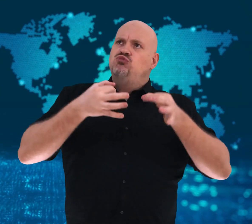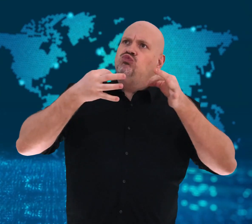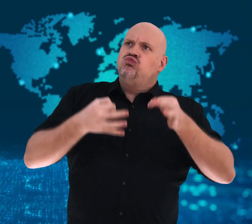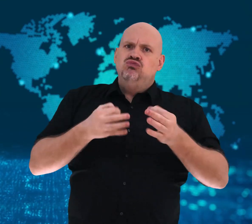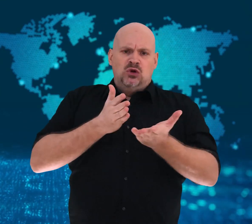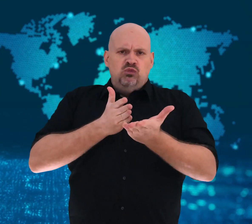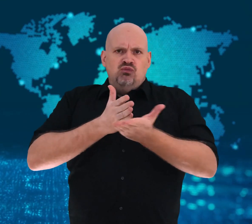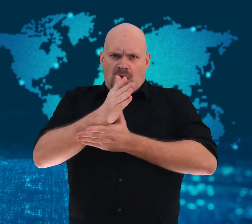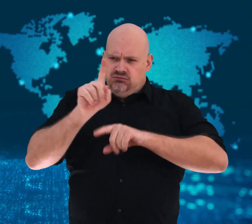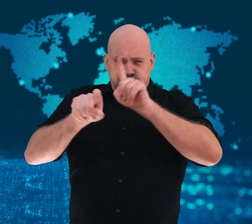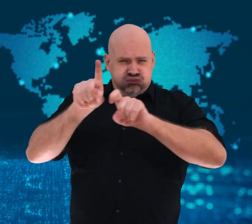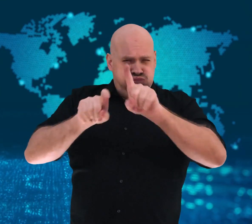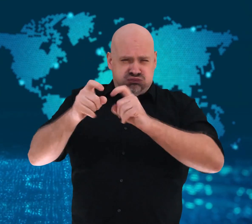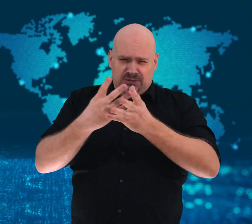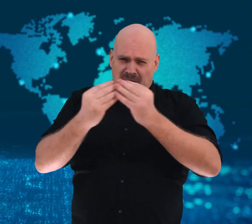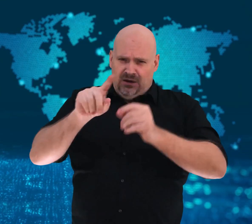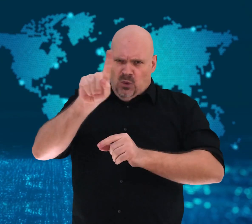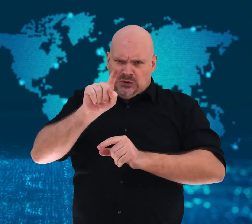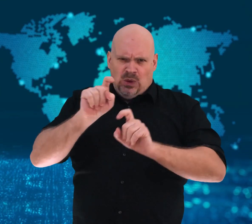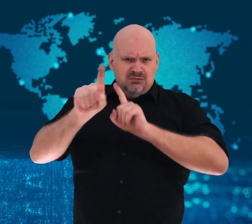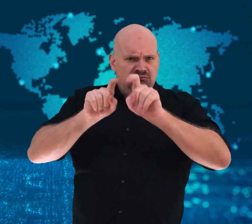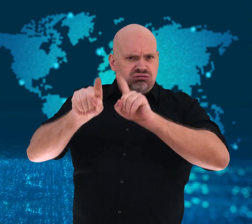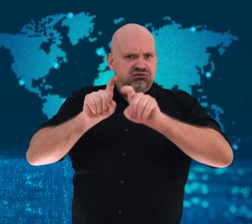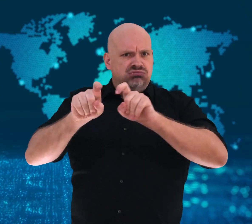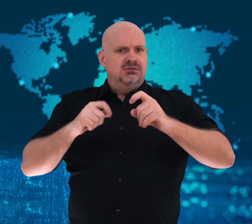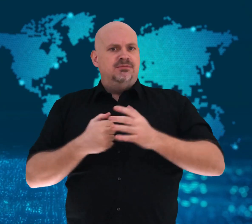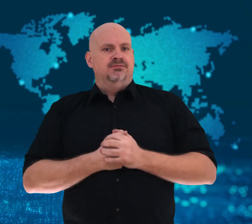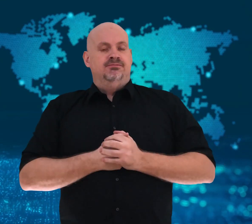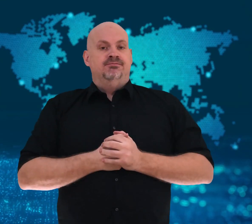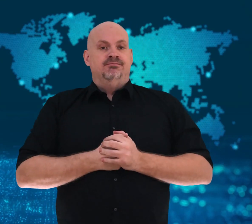women's reproductive rights.